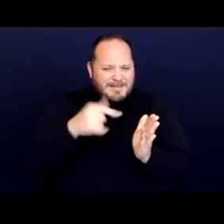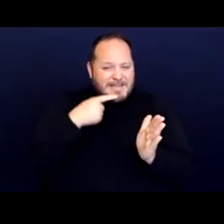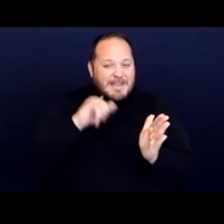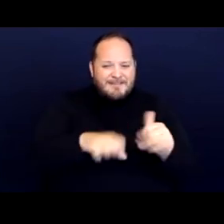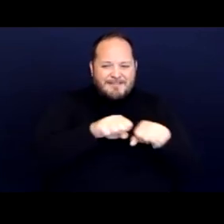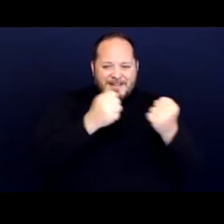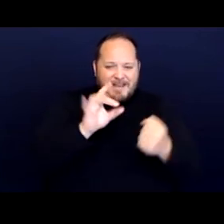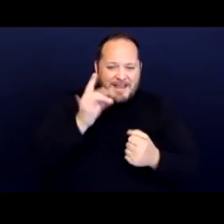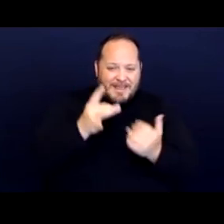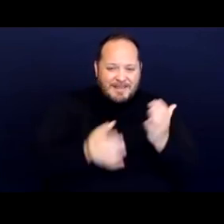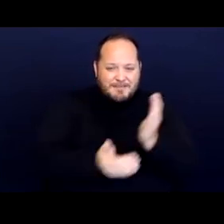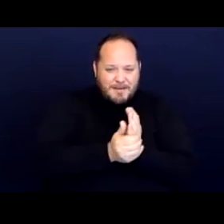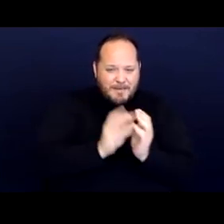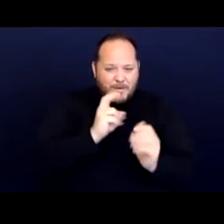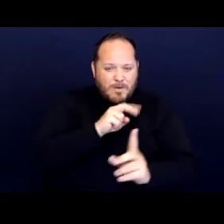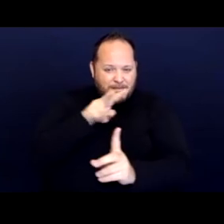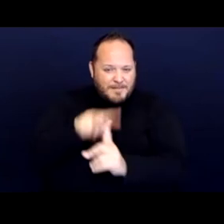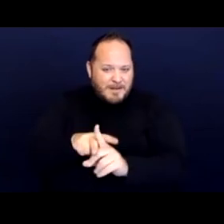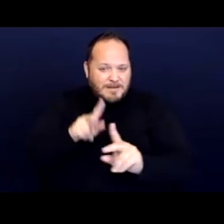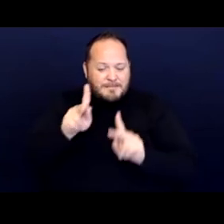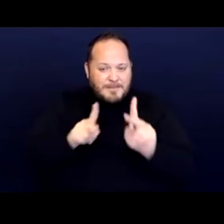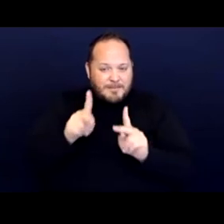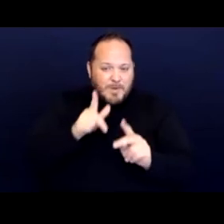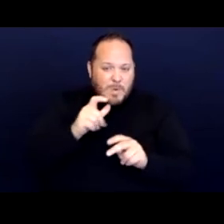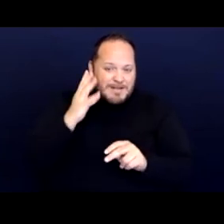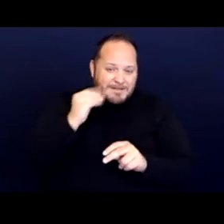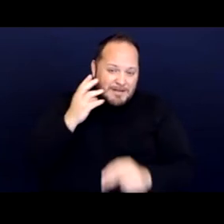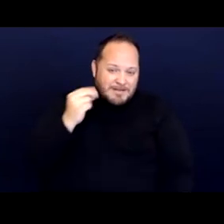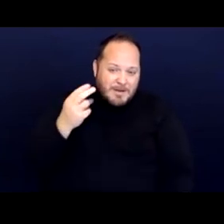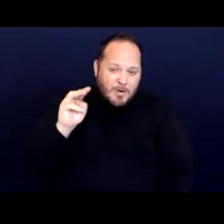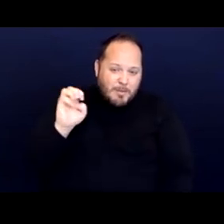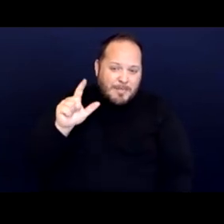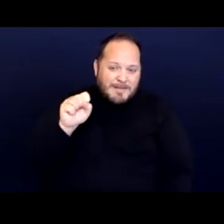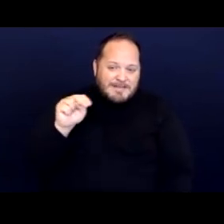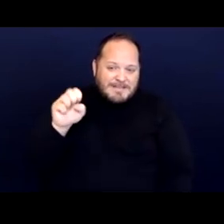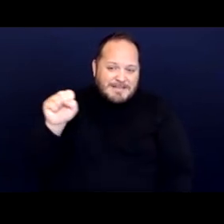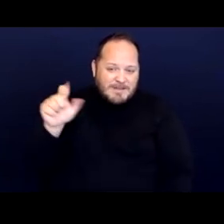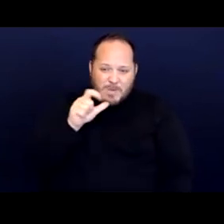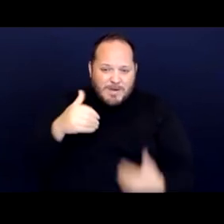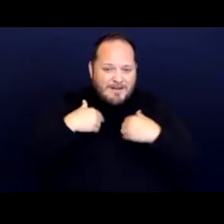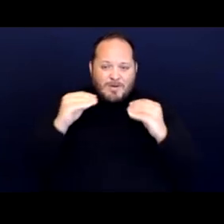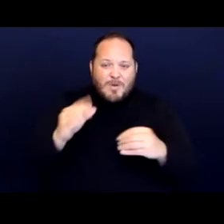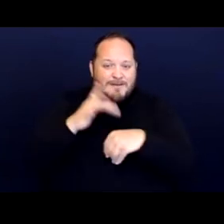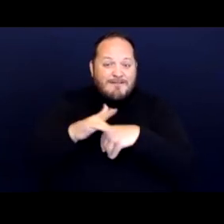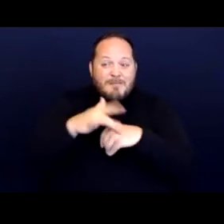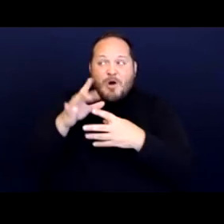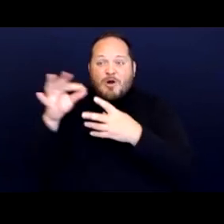when applied to people experiencing homelessness who had no available alternative shelter.